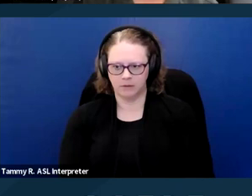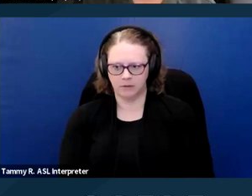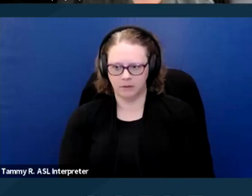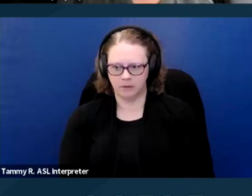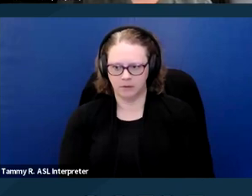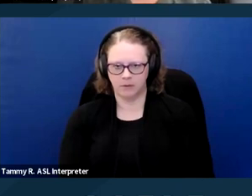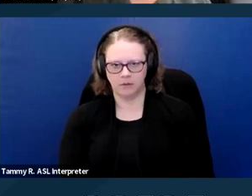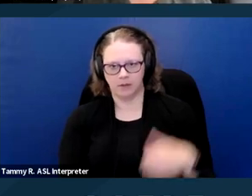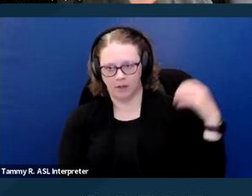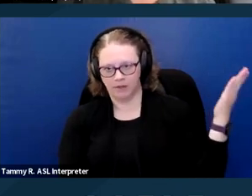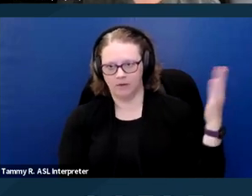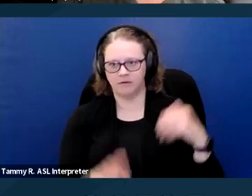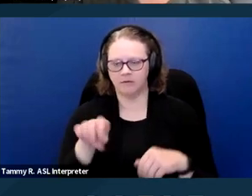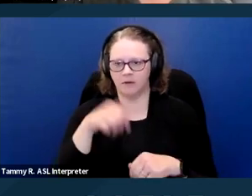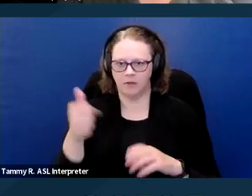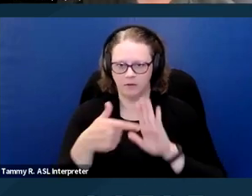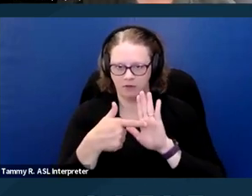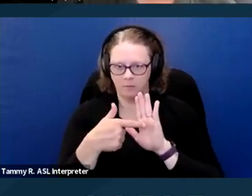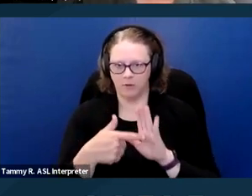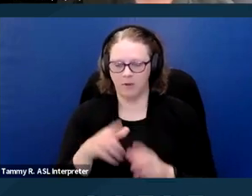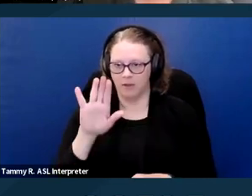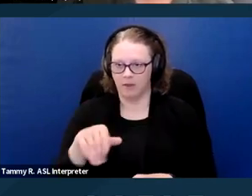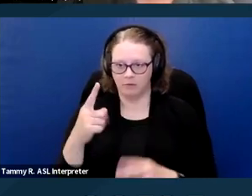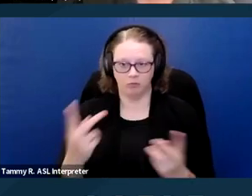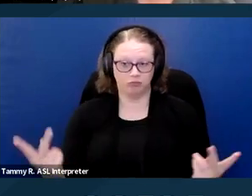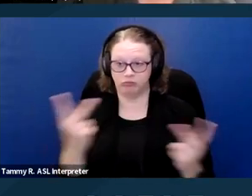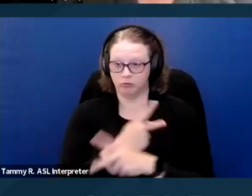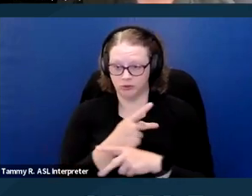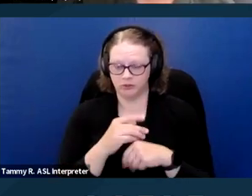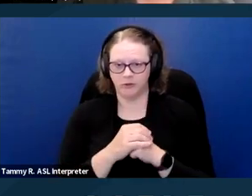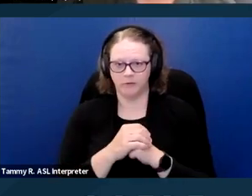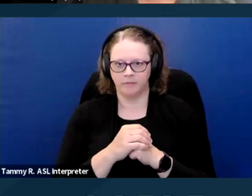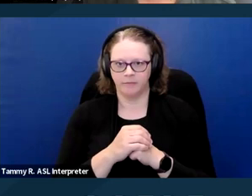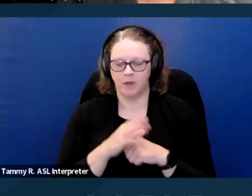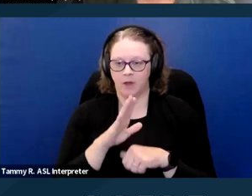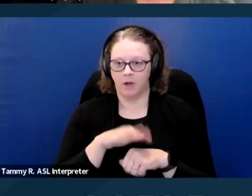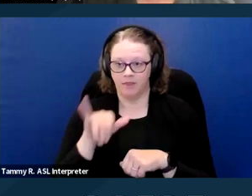This is also another example. This one's even worse on this example.